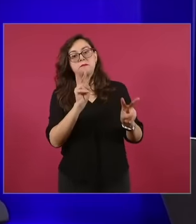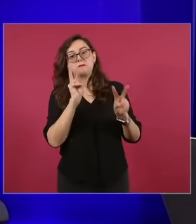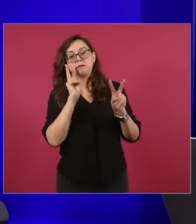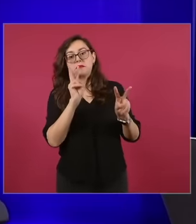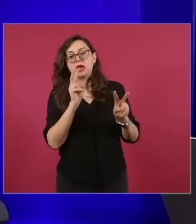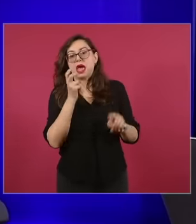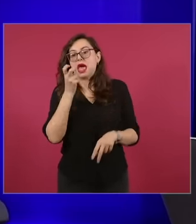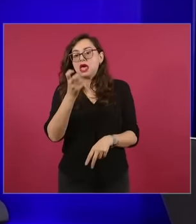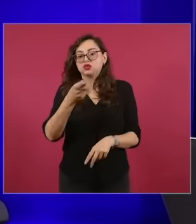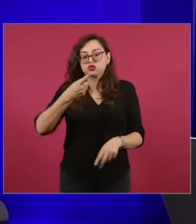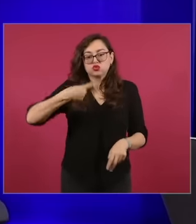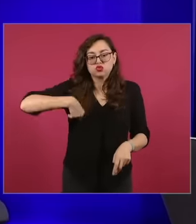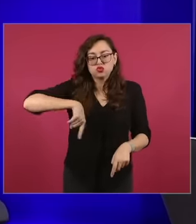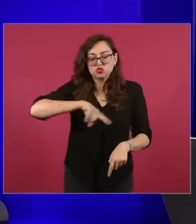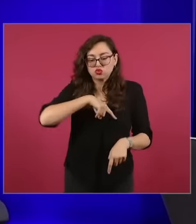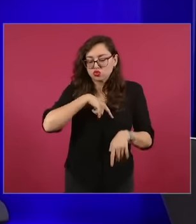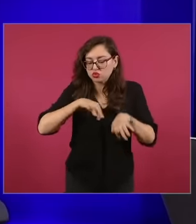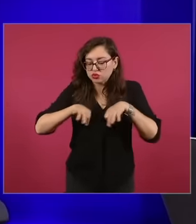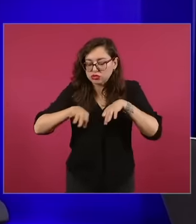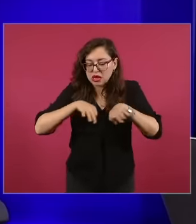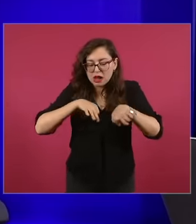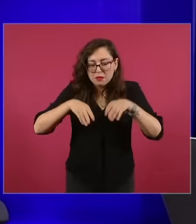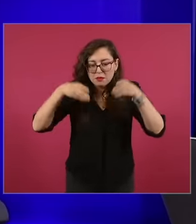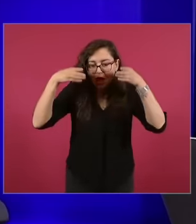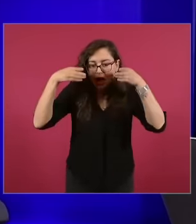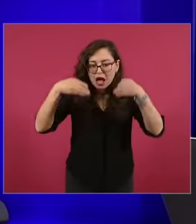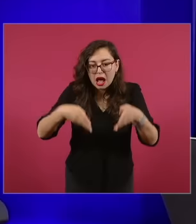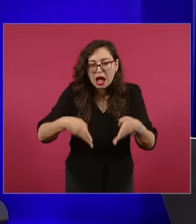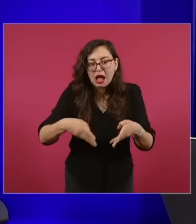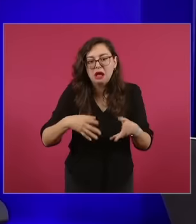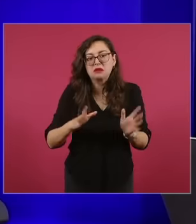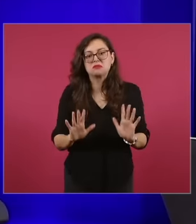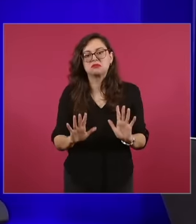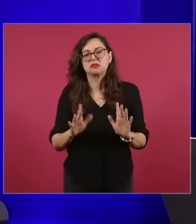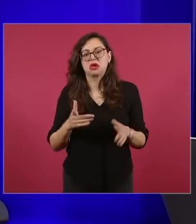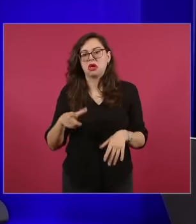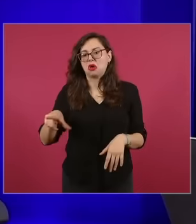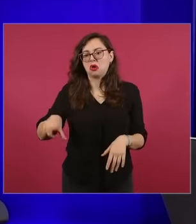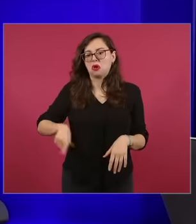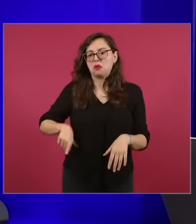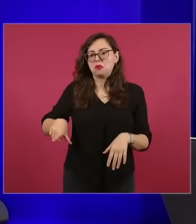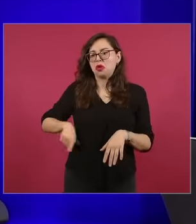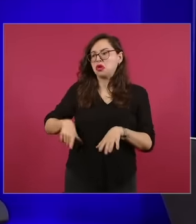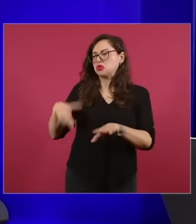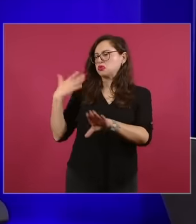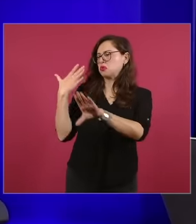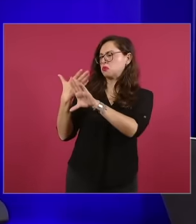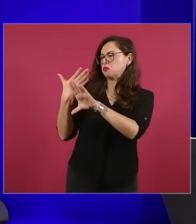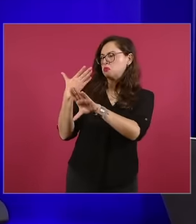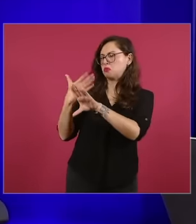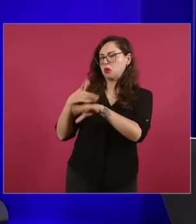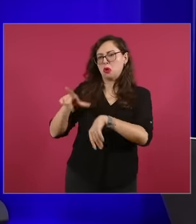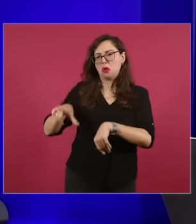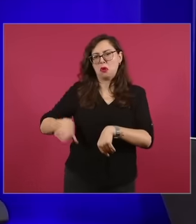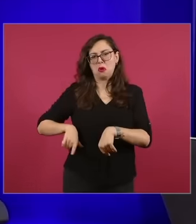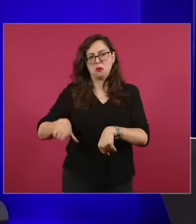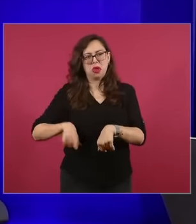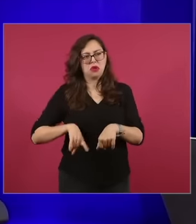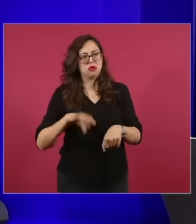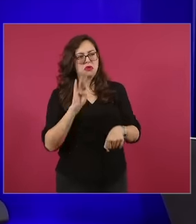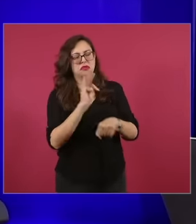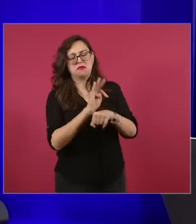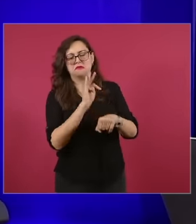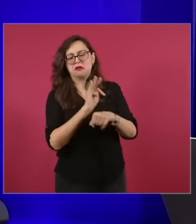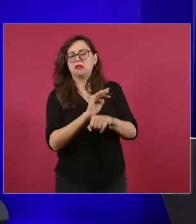we dedicate ourselves to, not to overthrow governments, not to defend governments, and we, and you know it very